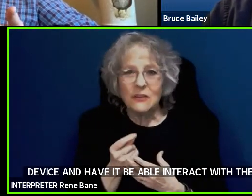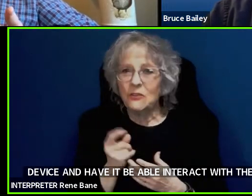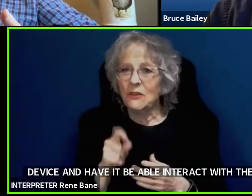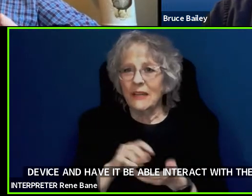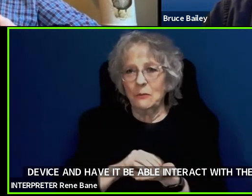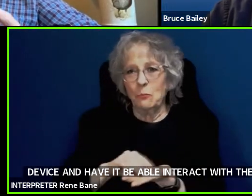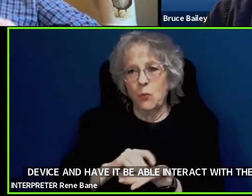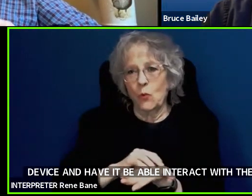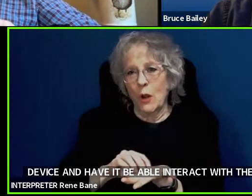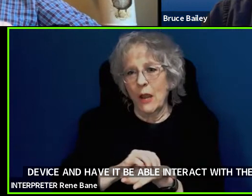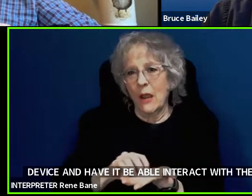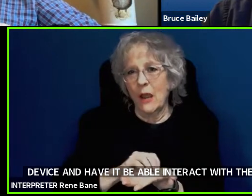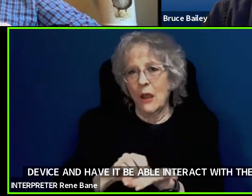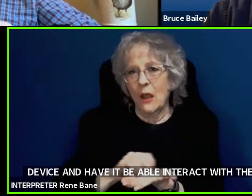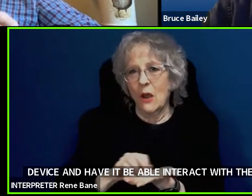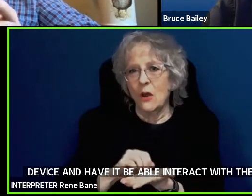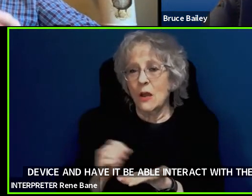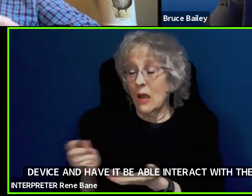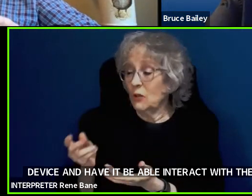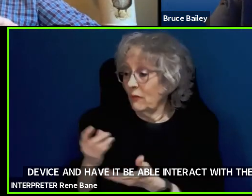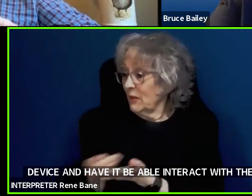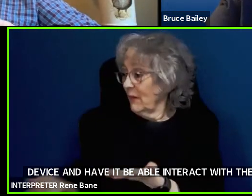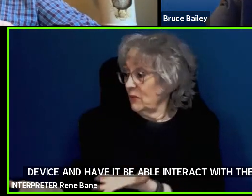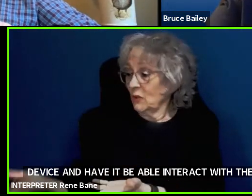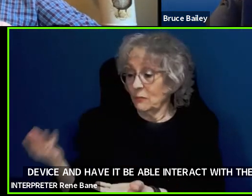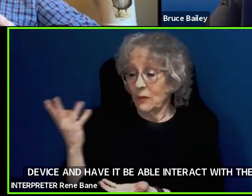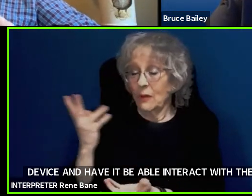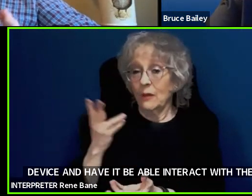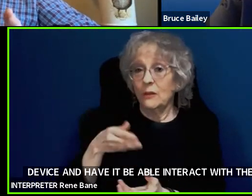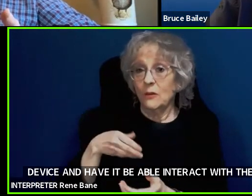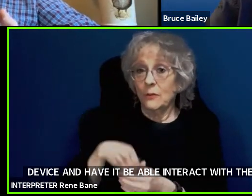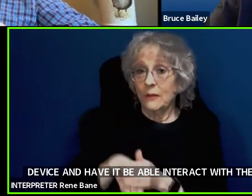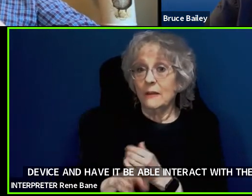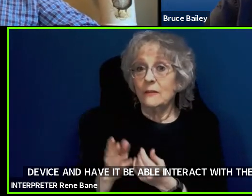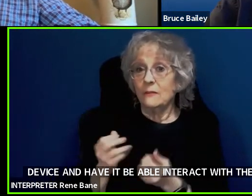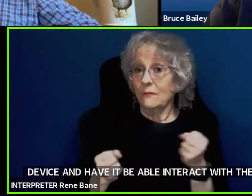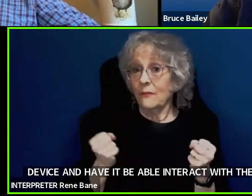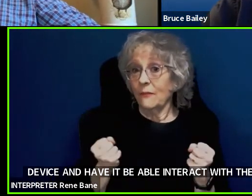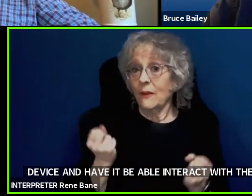and you have a device you can bring to the vehicle and provide that, that's not something that the